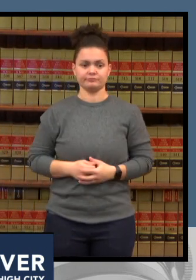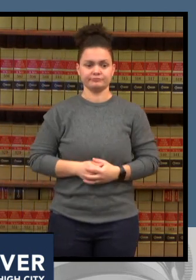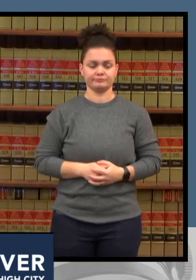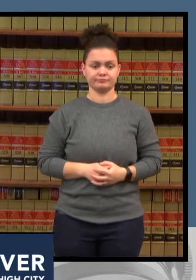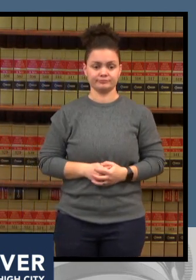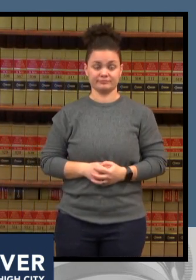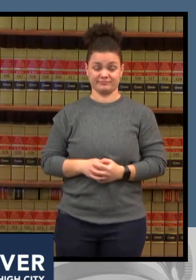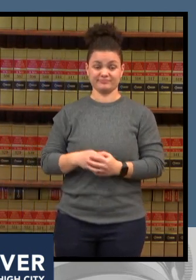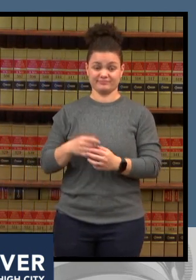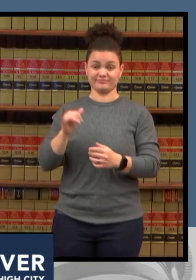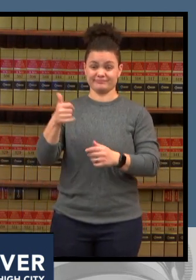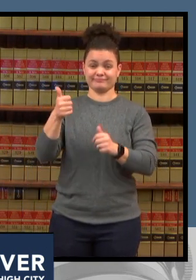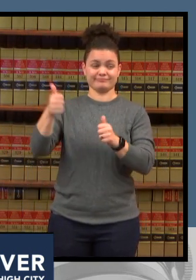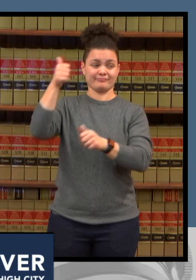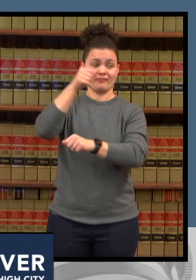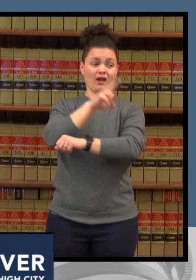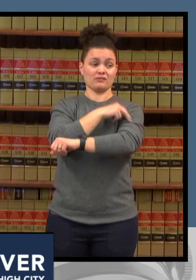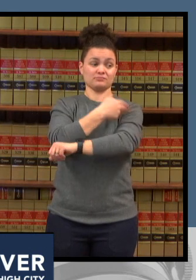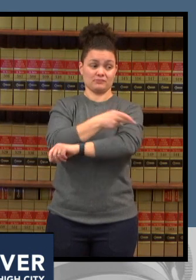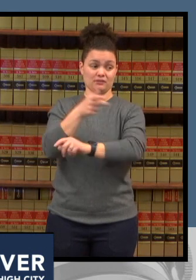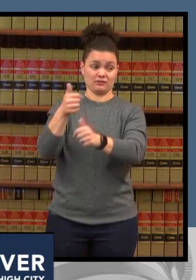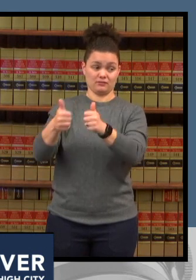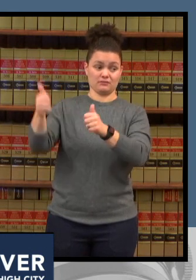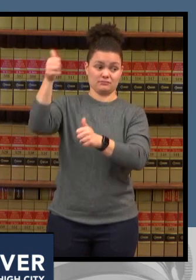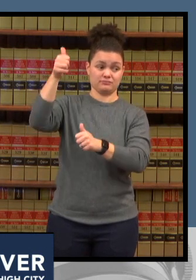take that into consideration when we're talking about hospital capacity and